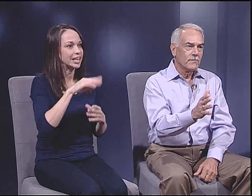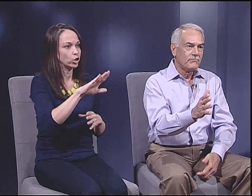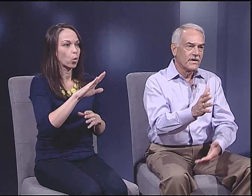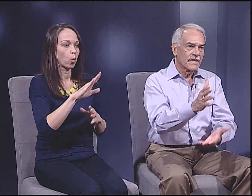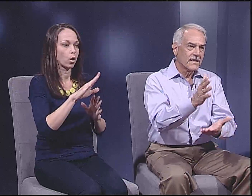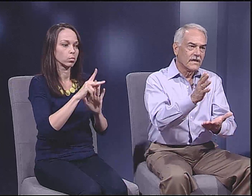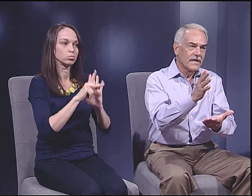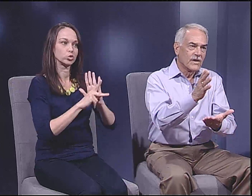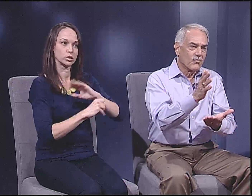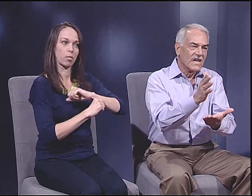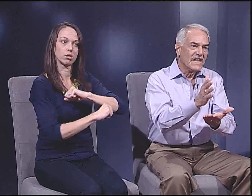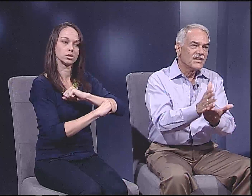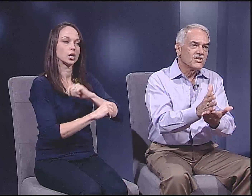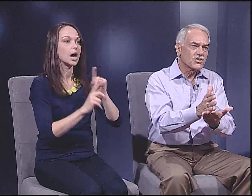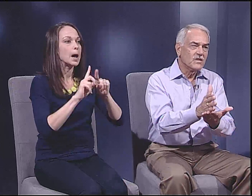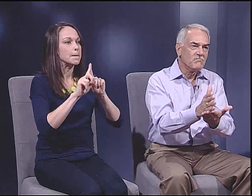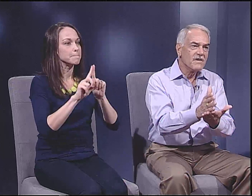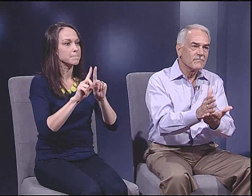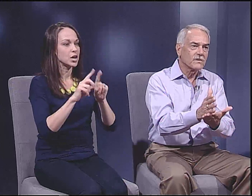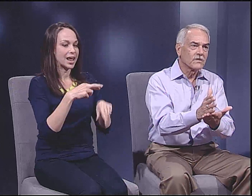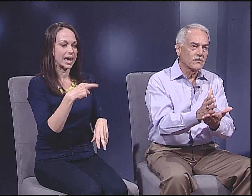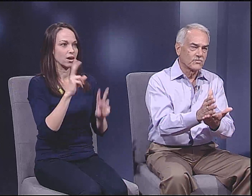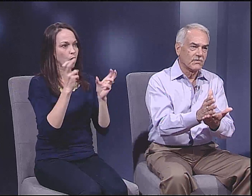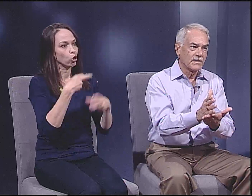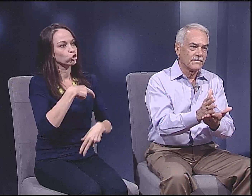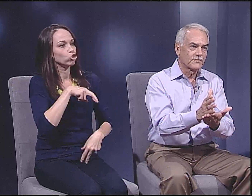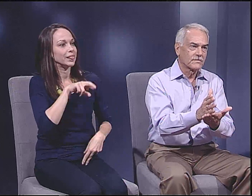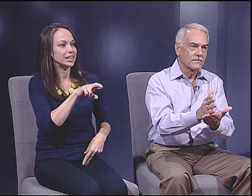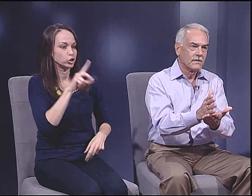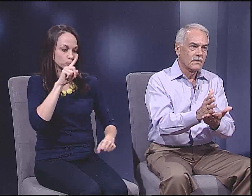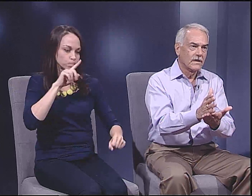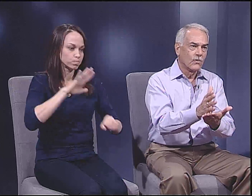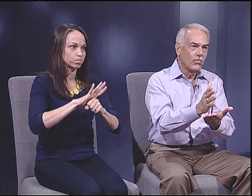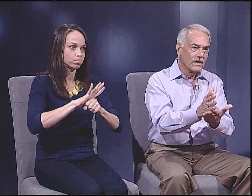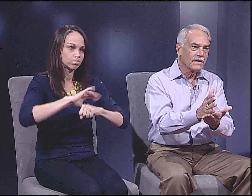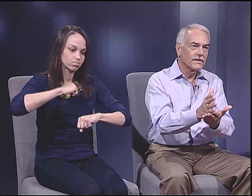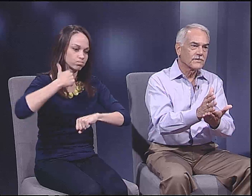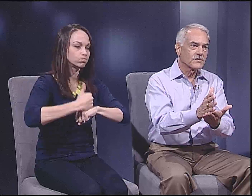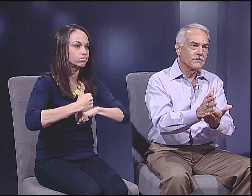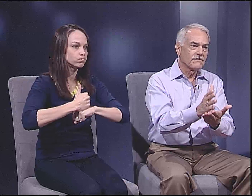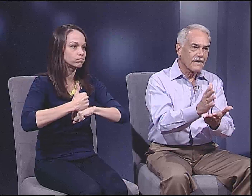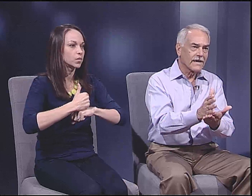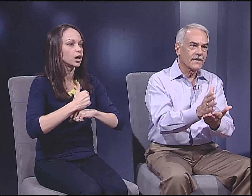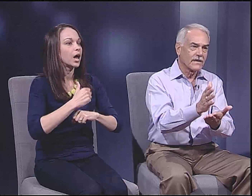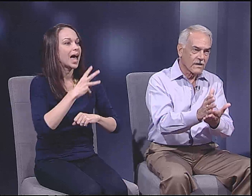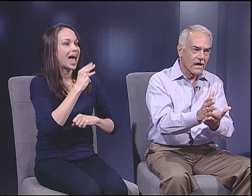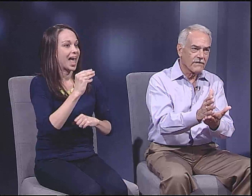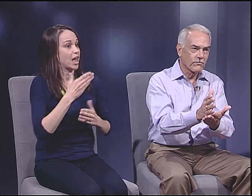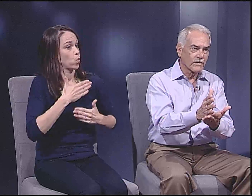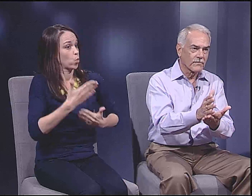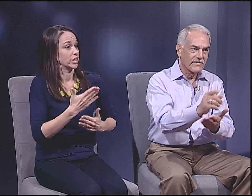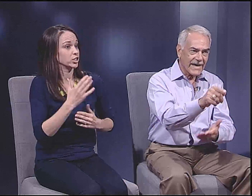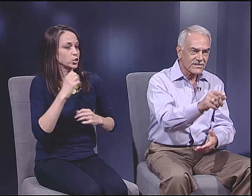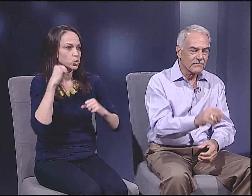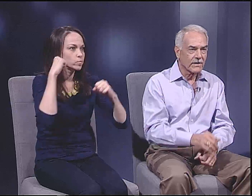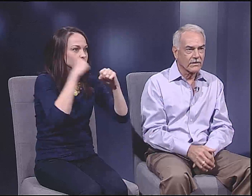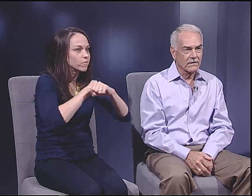but a religious commitment to those beliefs. And a willingness to fight and die for them. That's America.